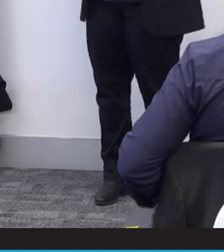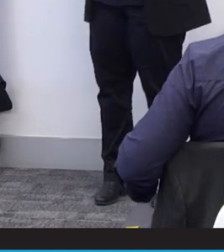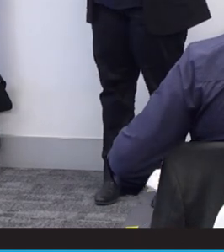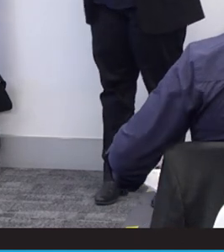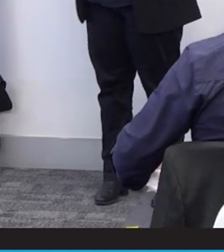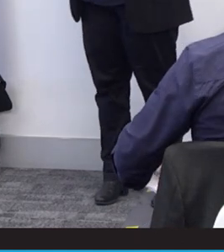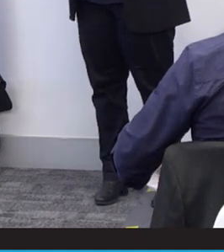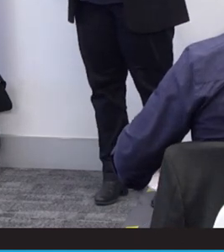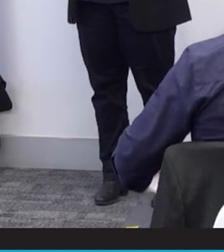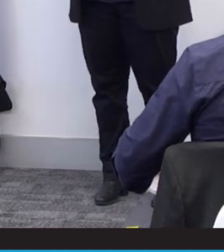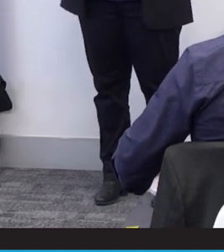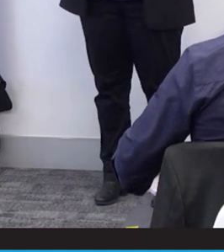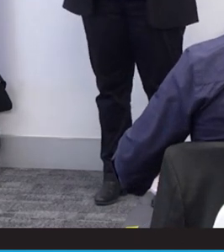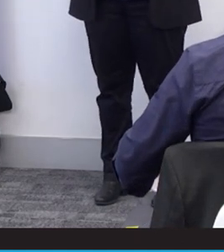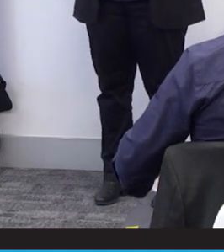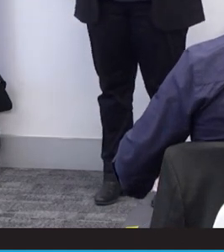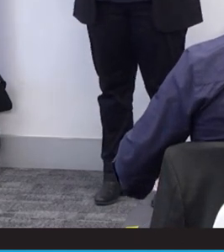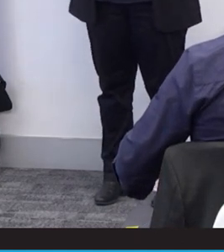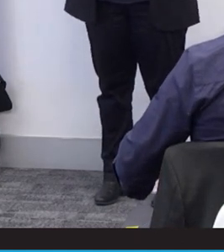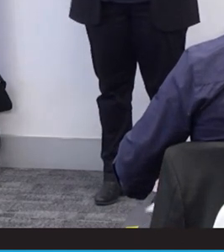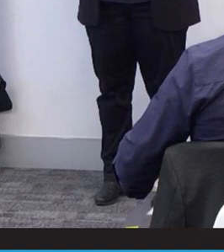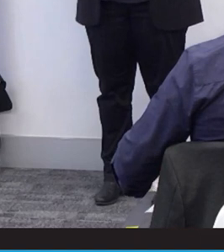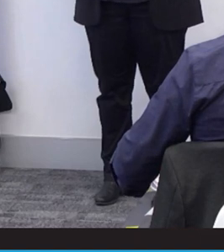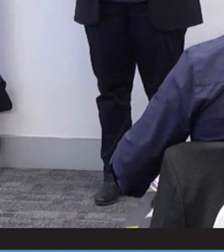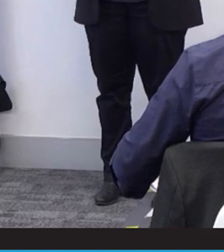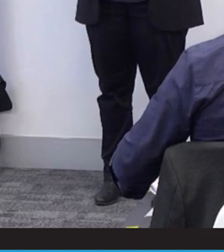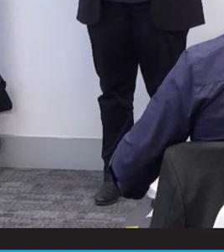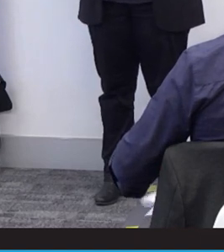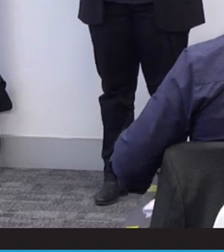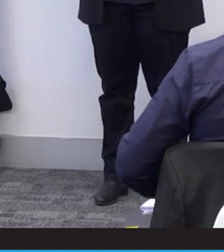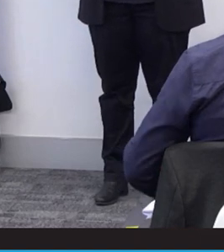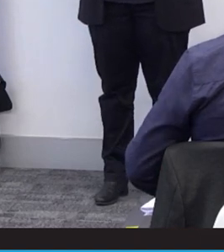Might be only days old.